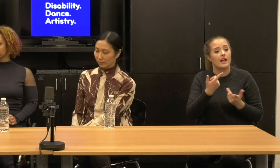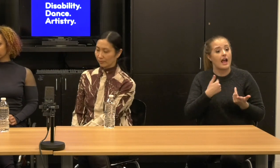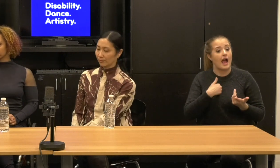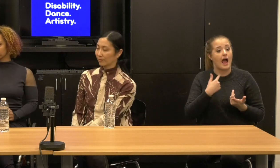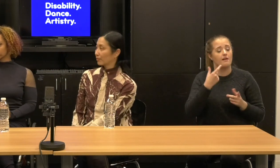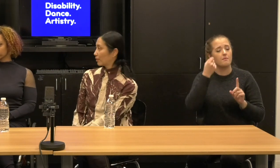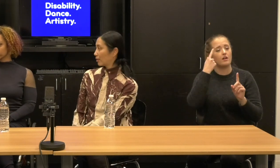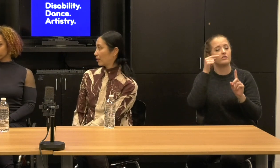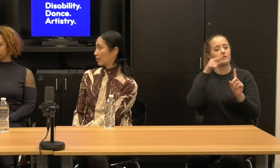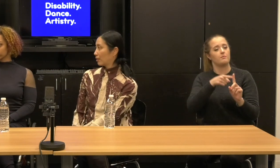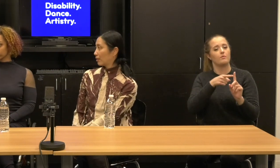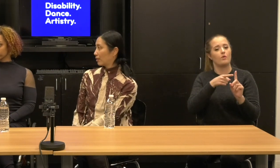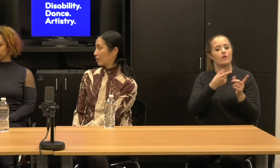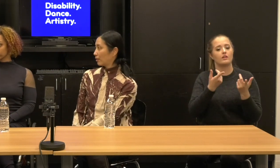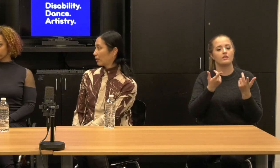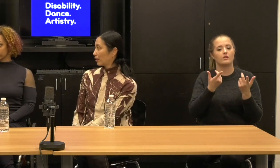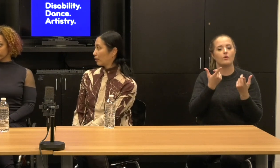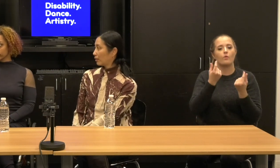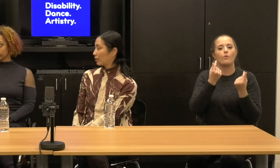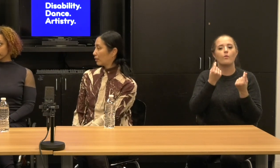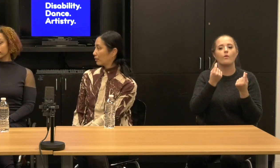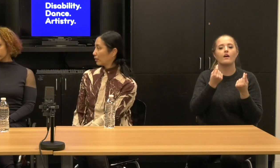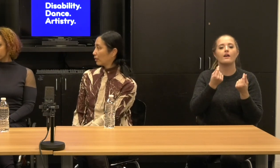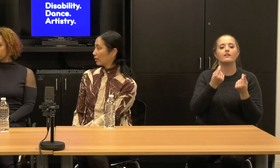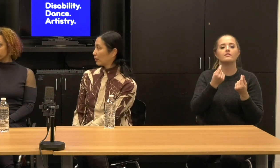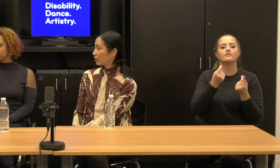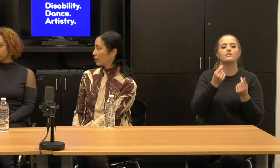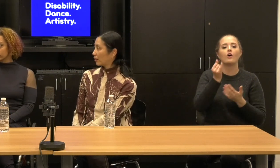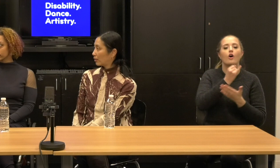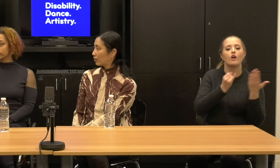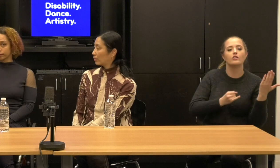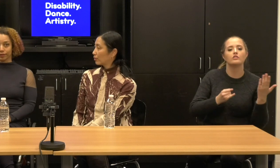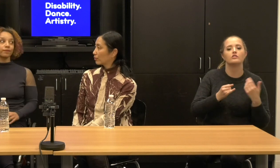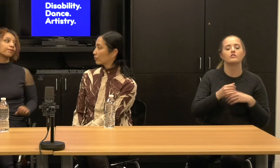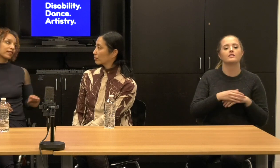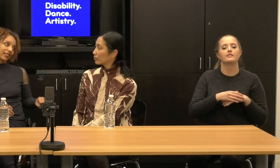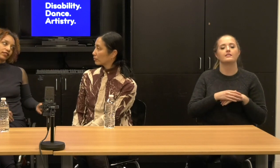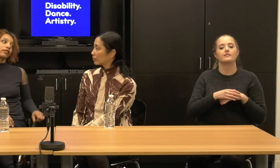the piece really is collaborative, the artistry and it's also the venue and it's the immediate,